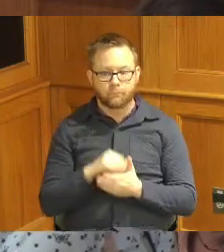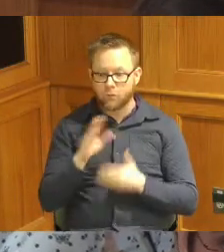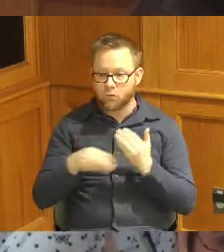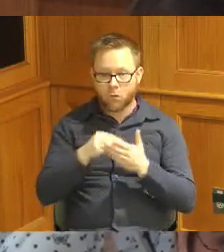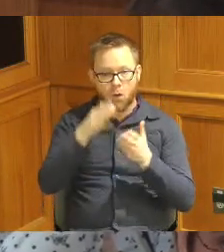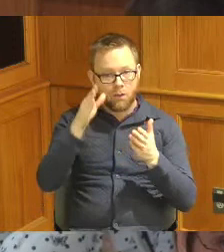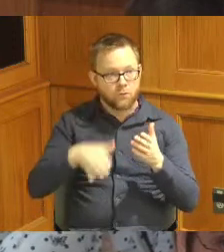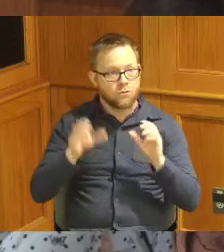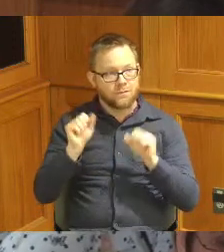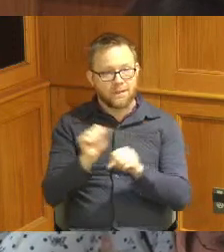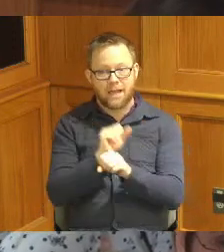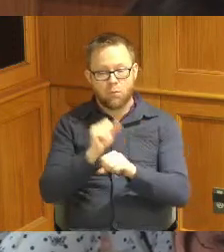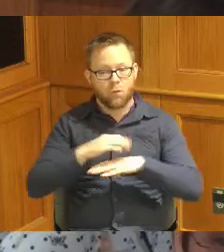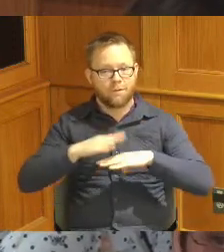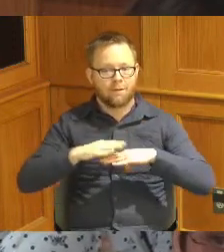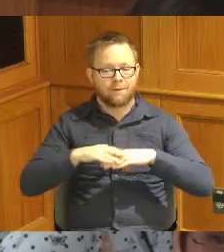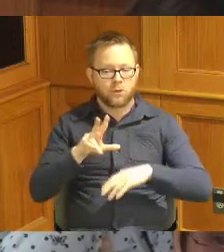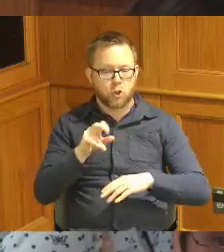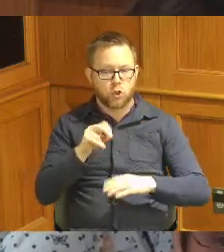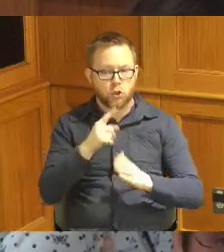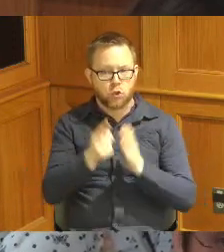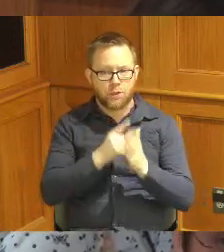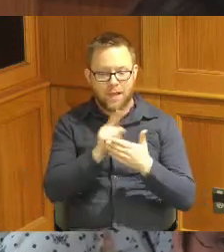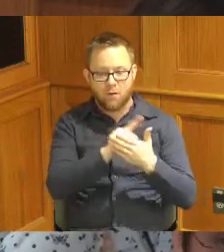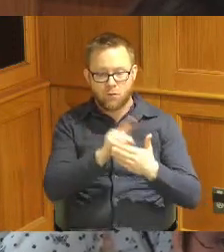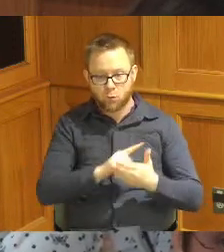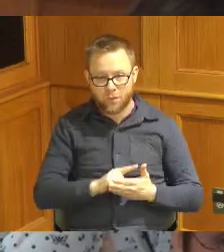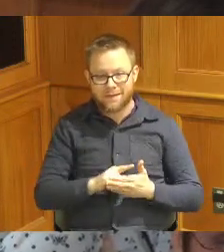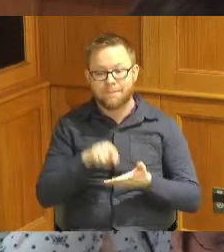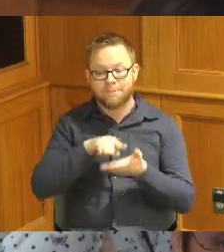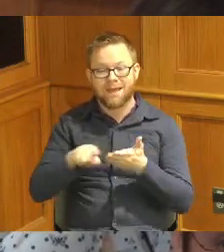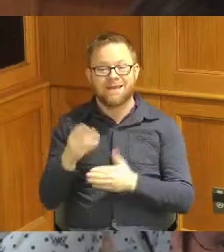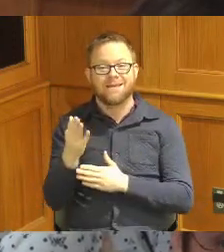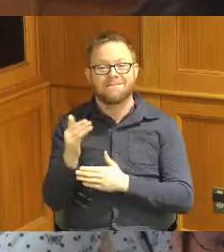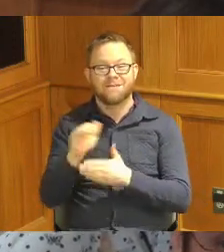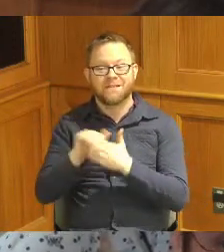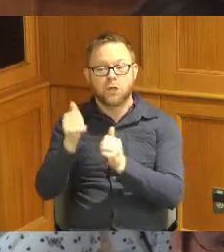be able to work at least 30 hours a week make 15 dollars per hour while at the same time getting